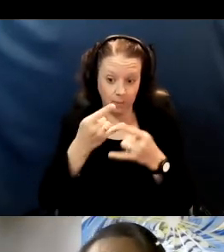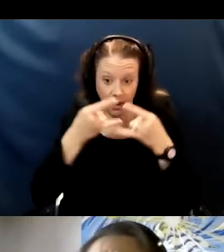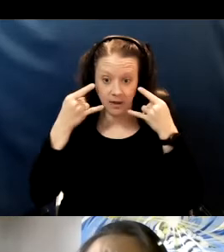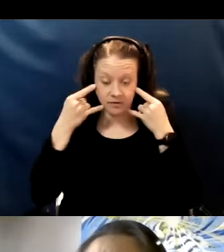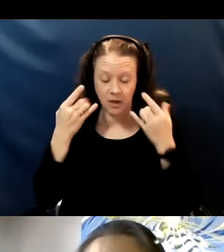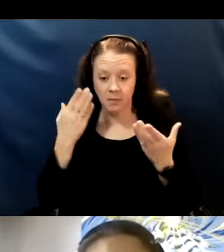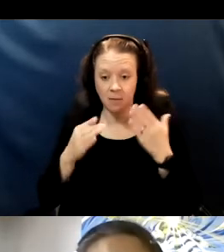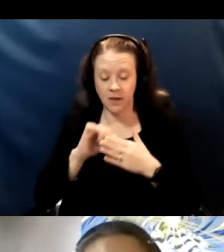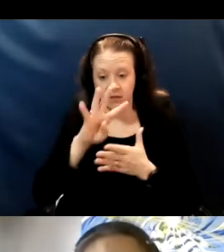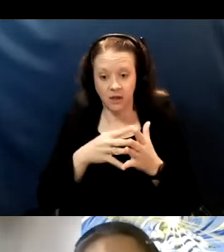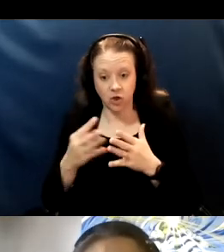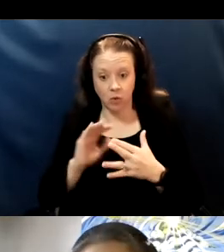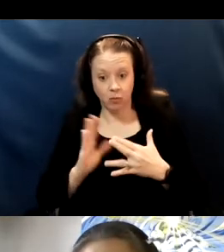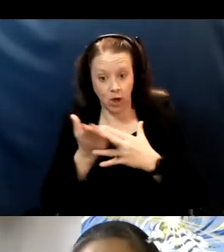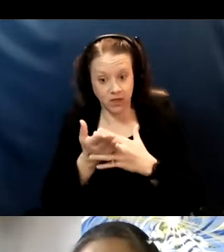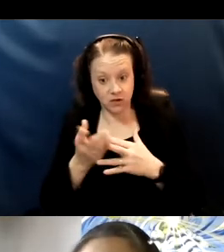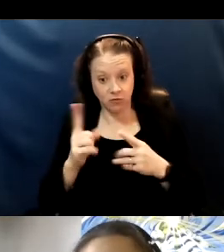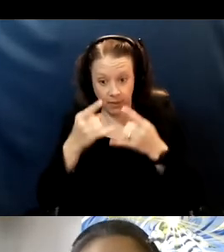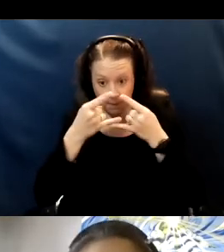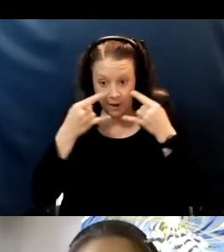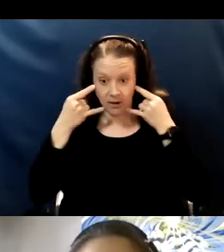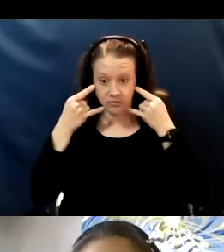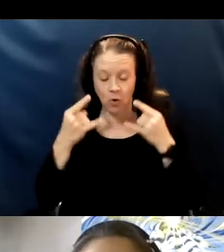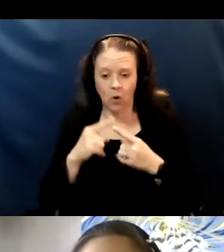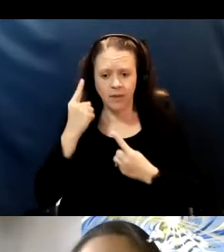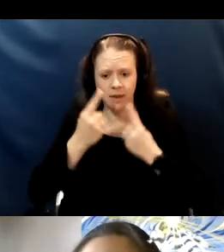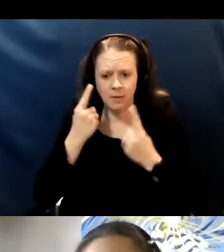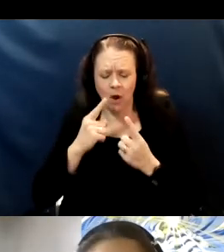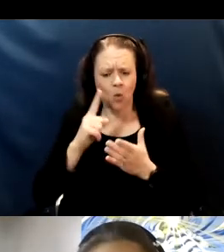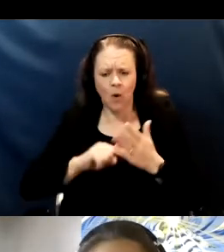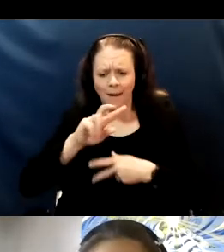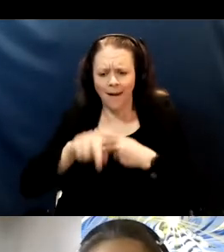It might be thinking creatively about the type of mask that is more comfortable.